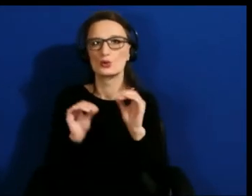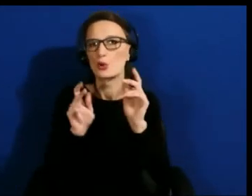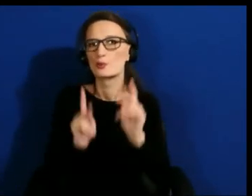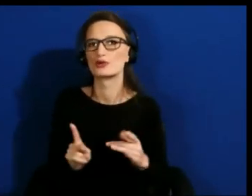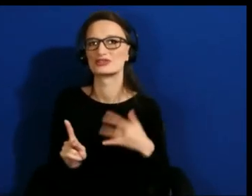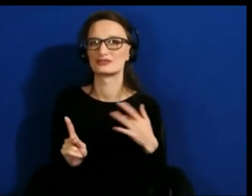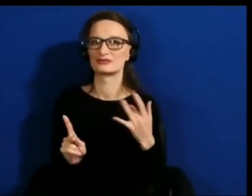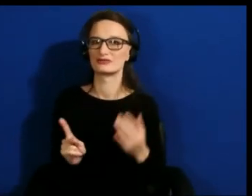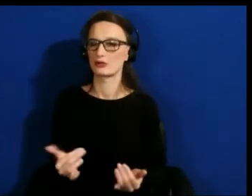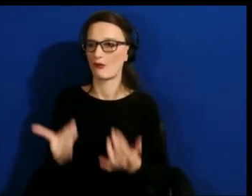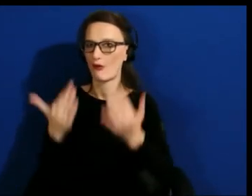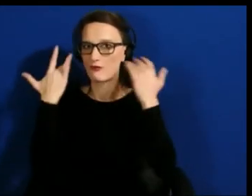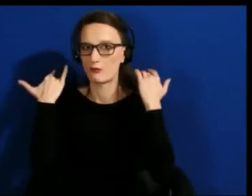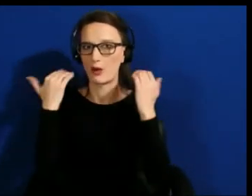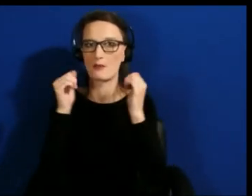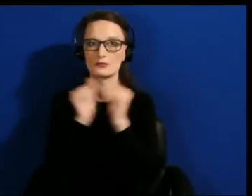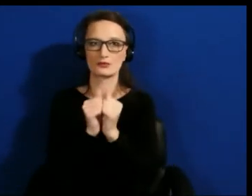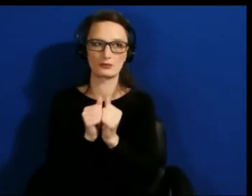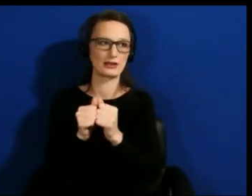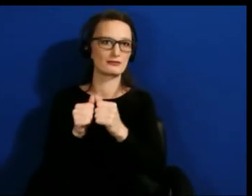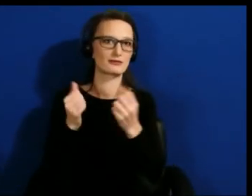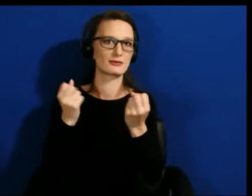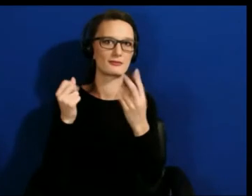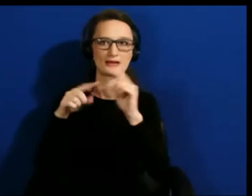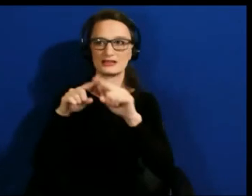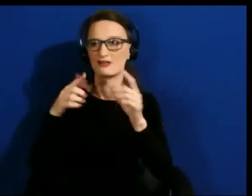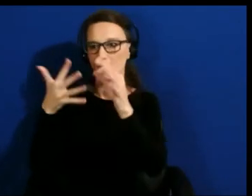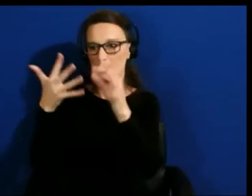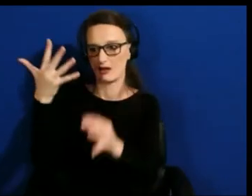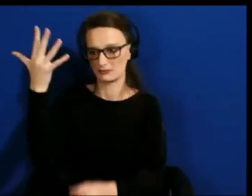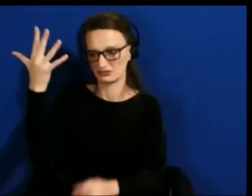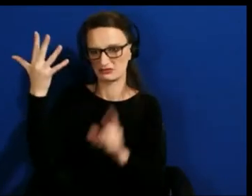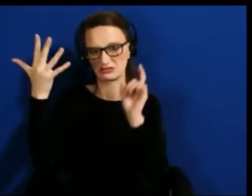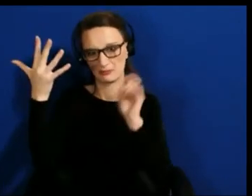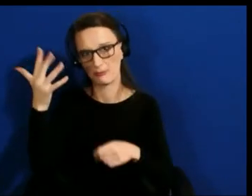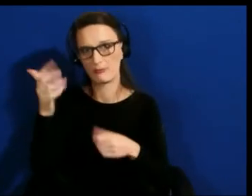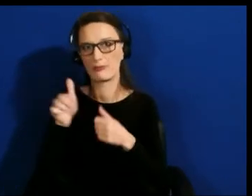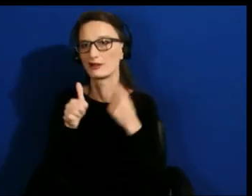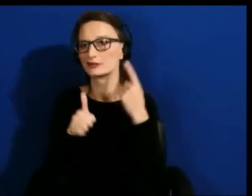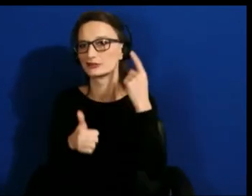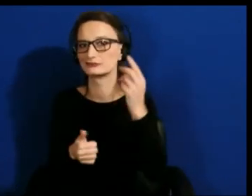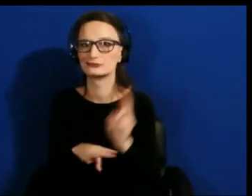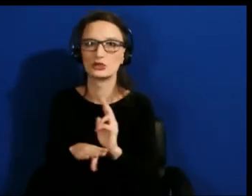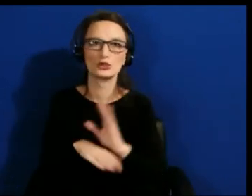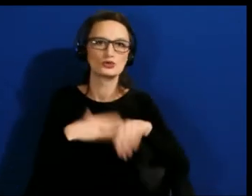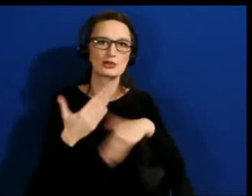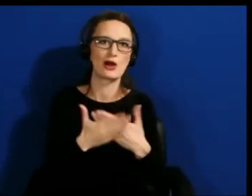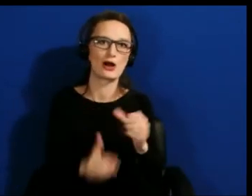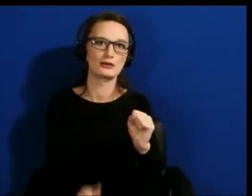Can have a full sensory experience, using all of the senses, and then other people can use one or the other and